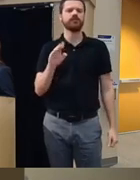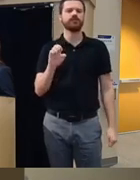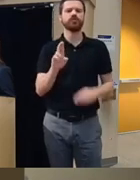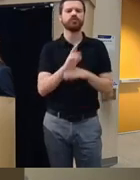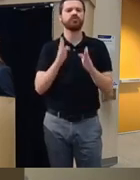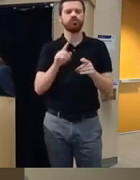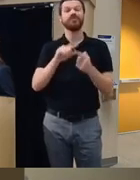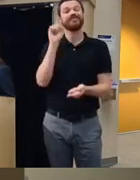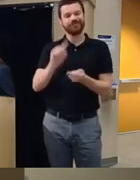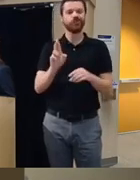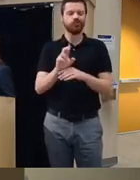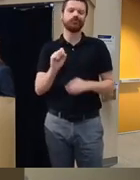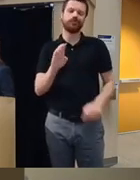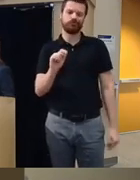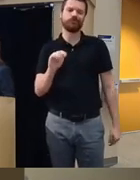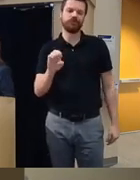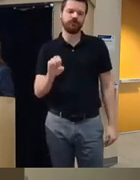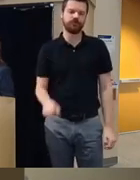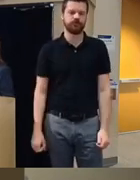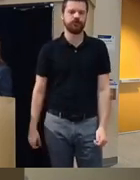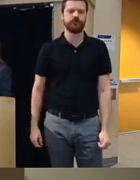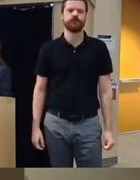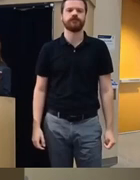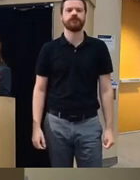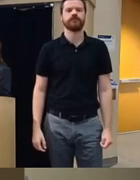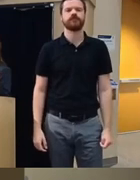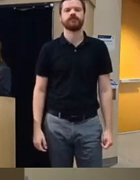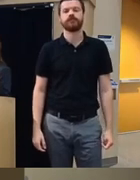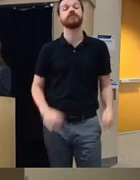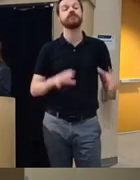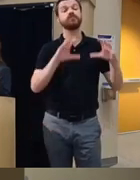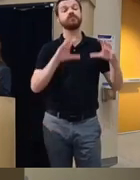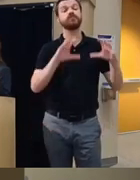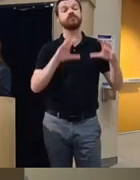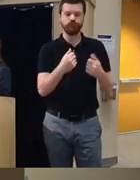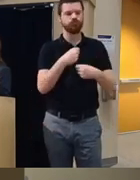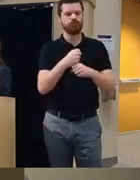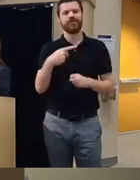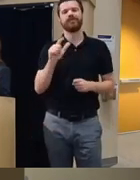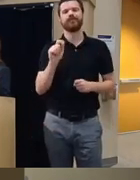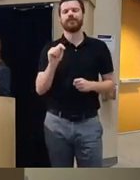substance use and what this group has done is they created a platform where it there's like